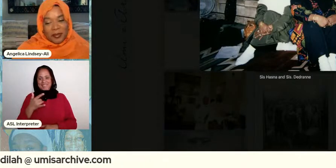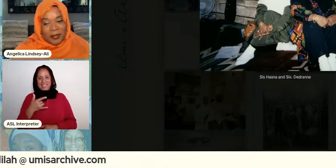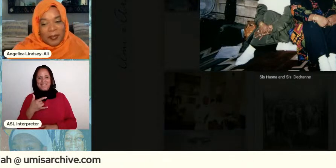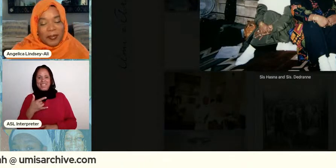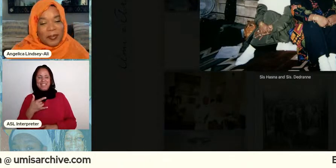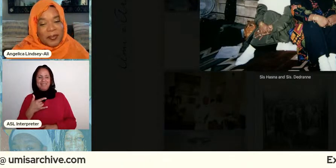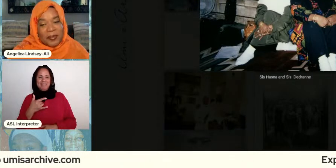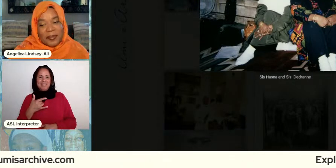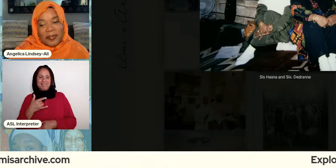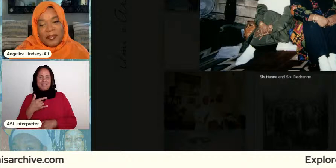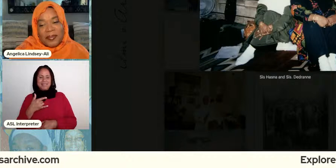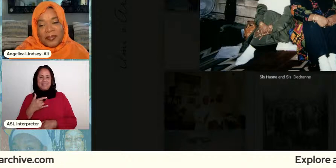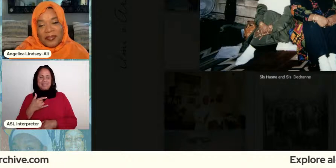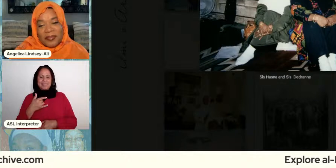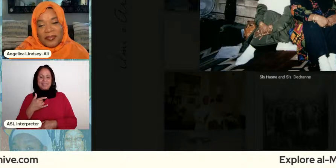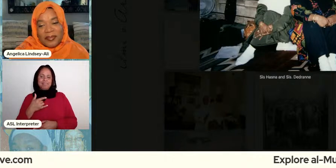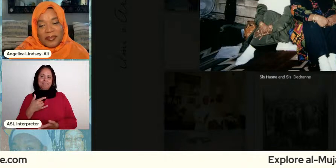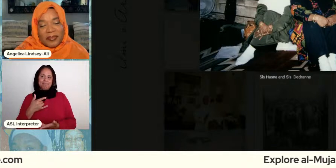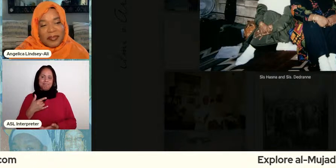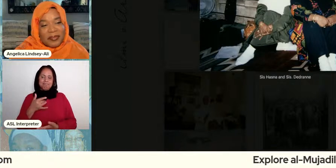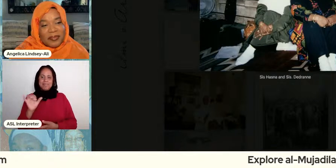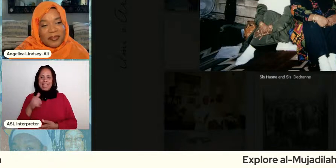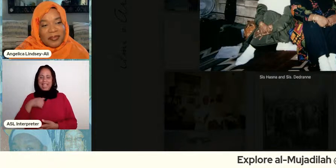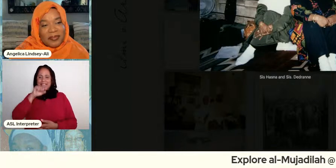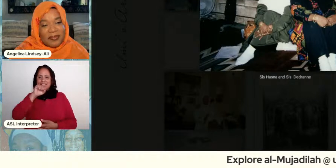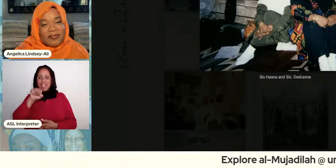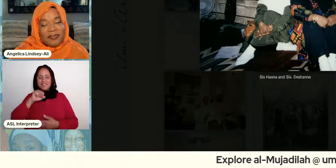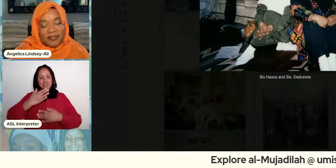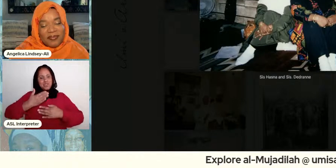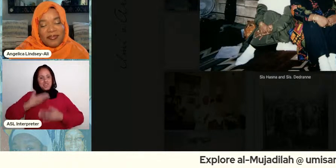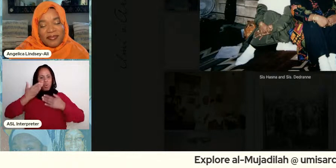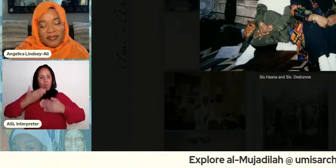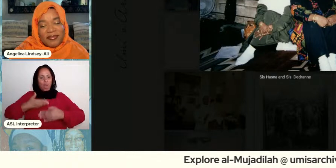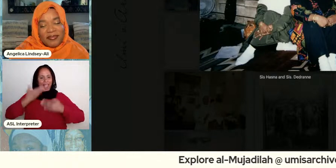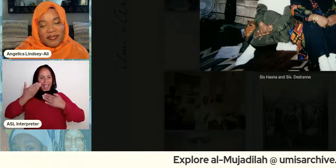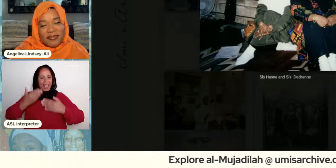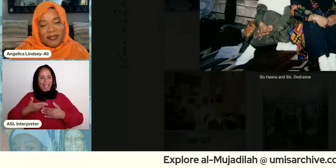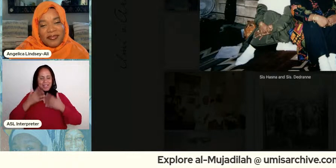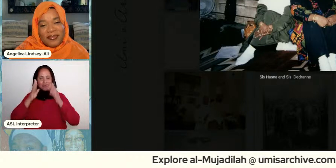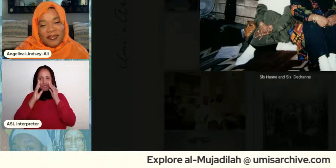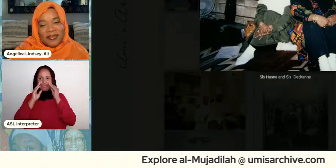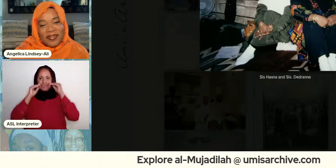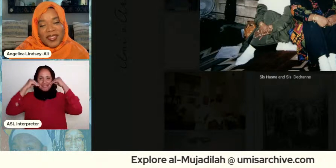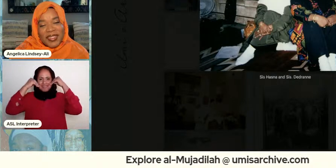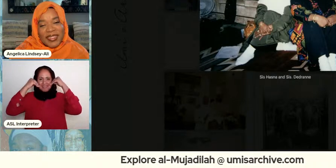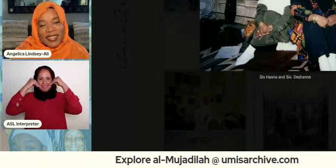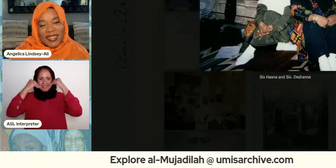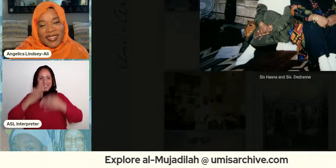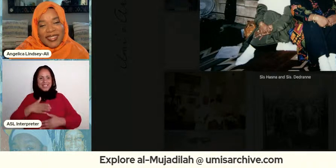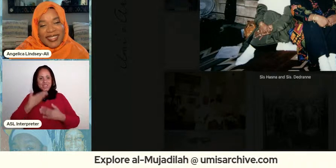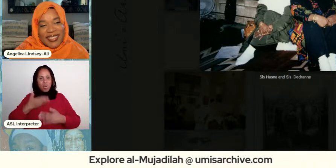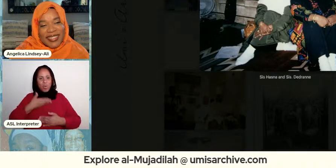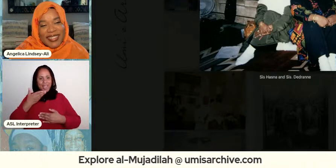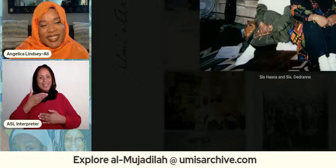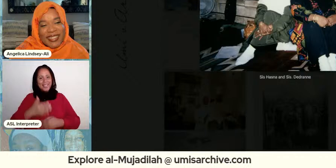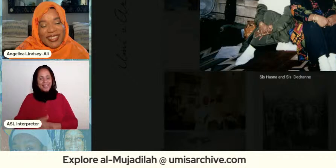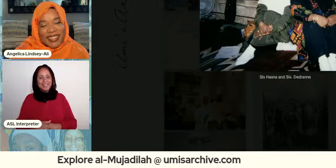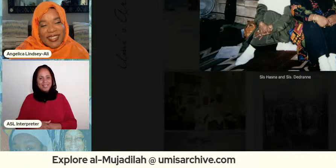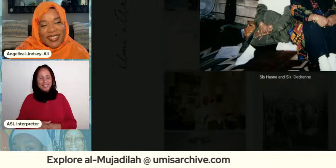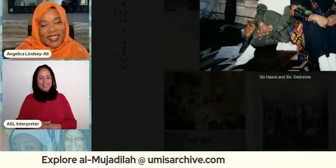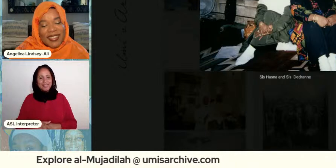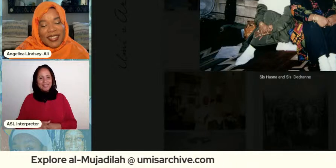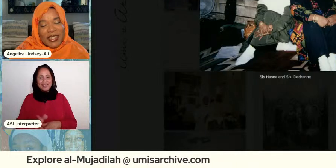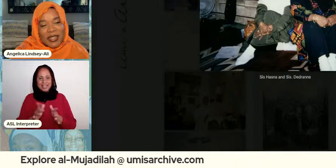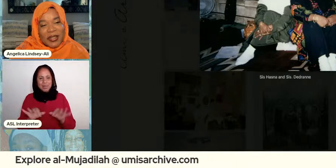we i love the joy that exudes from their expressions right and how important it is for us